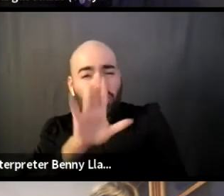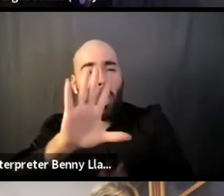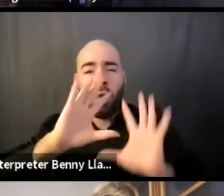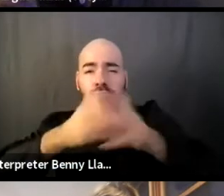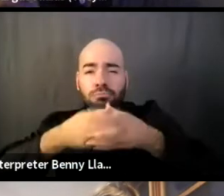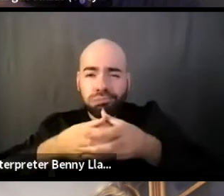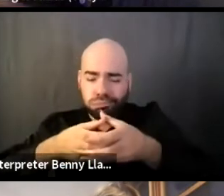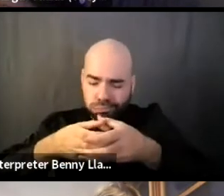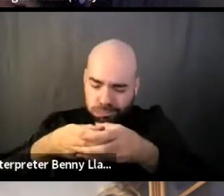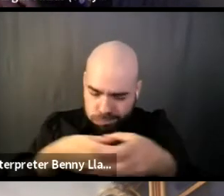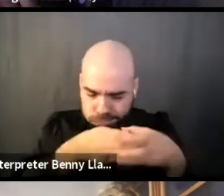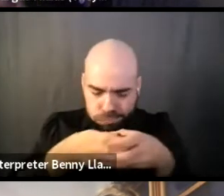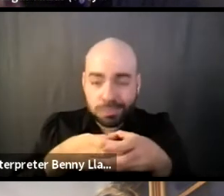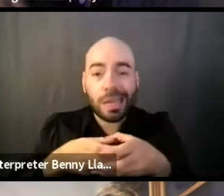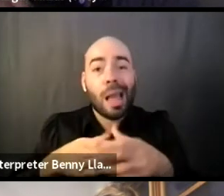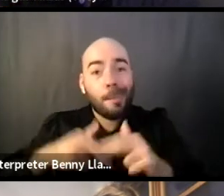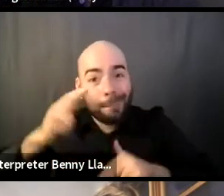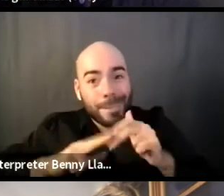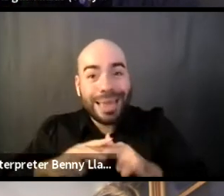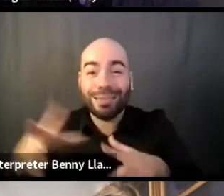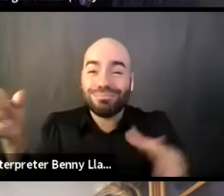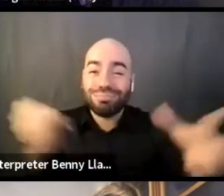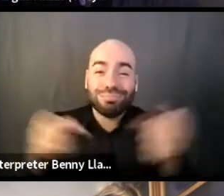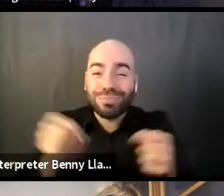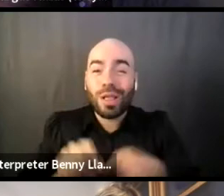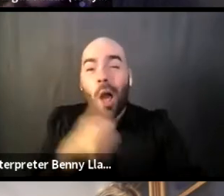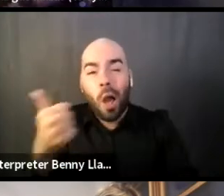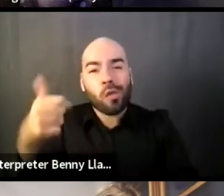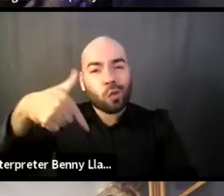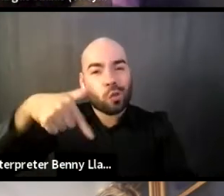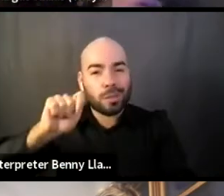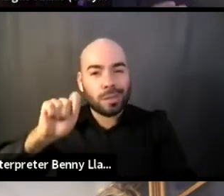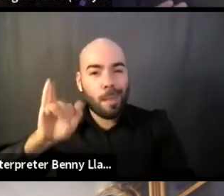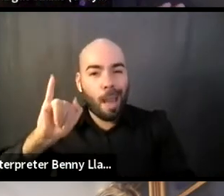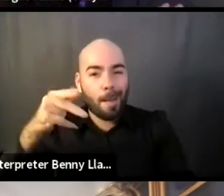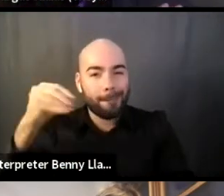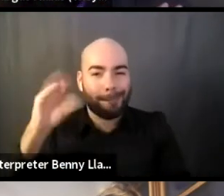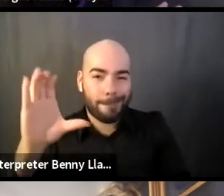with other QT BIPOC organizations is not ruined, right,